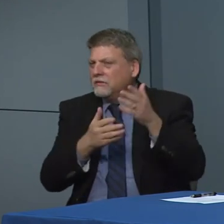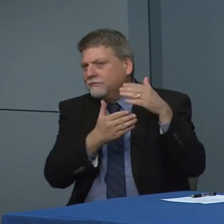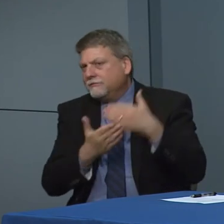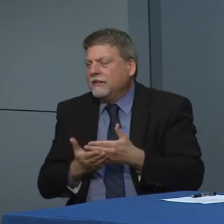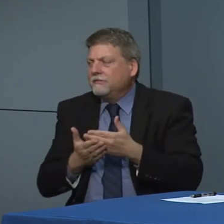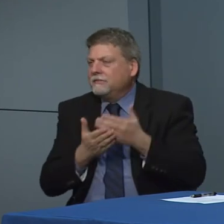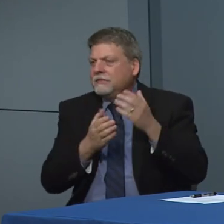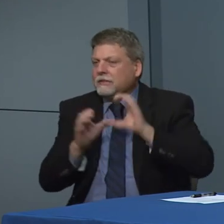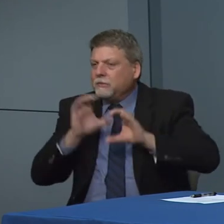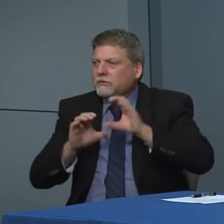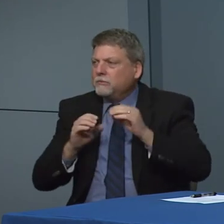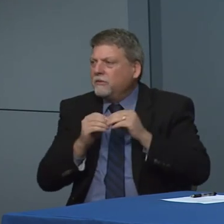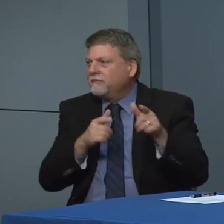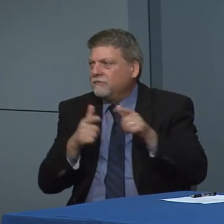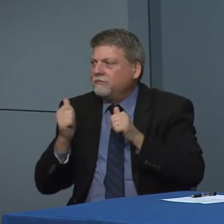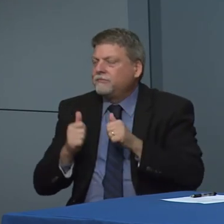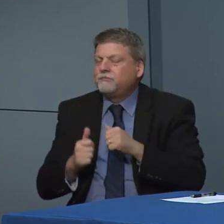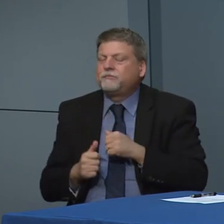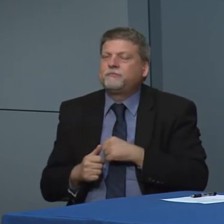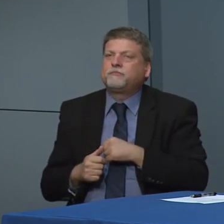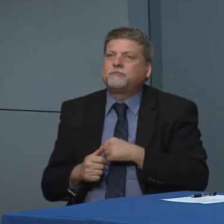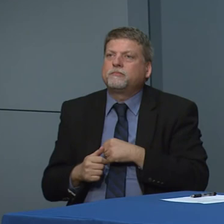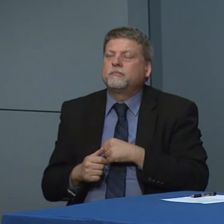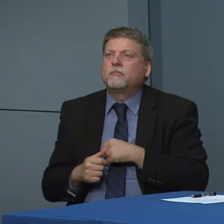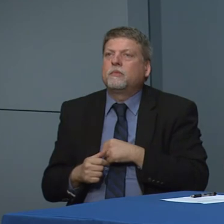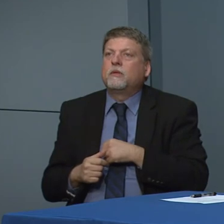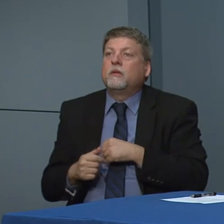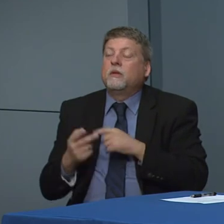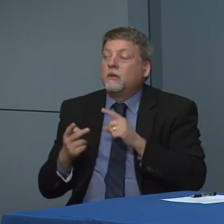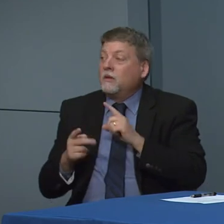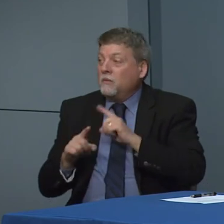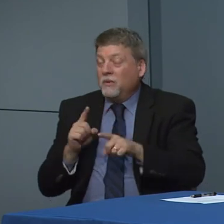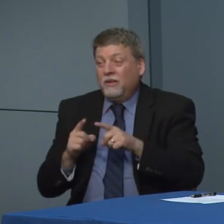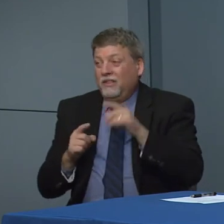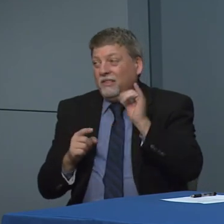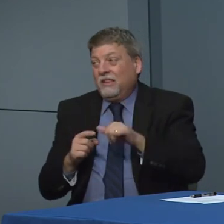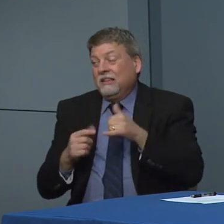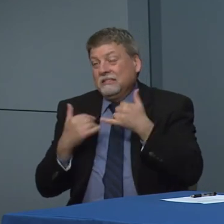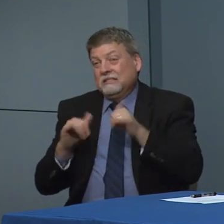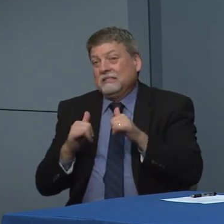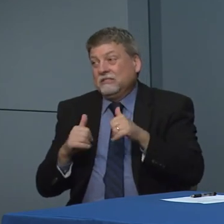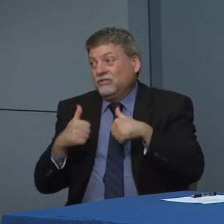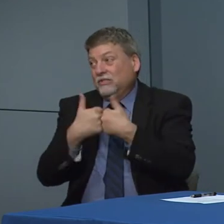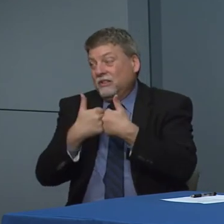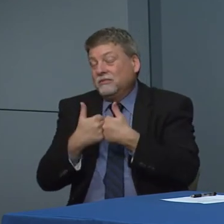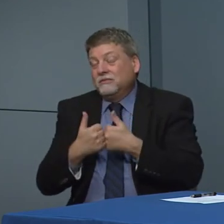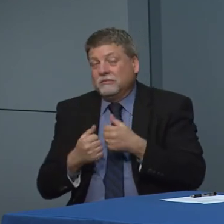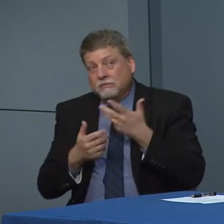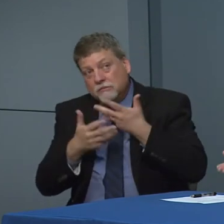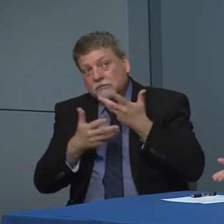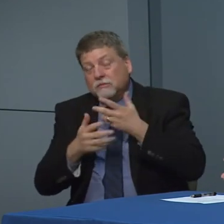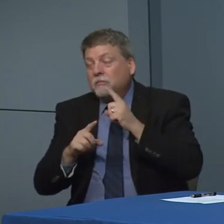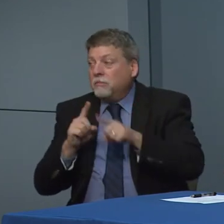teams are working night night and day on on this this issue. There the supply chain continues to be a real real